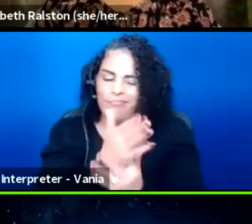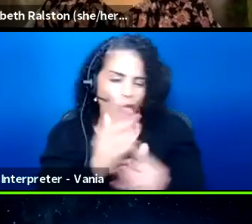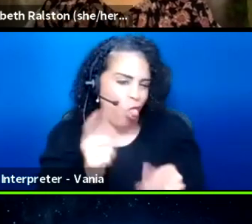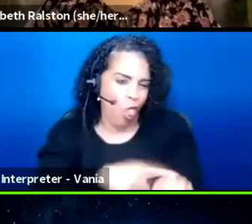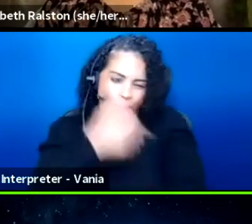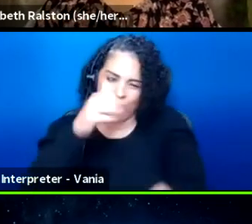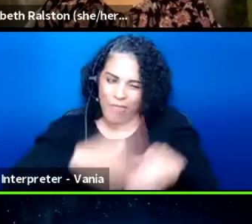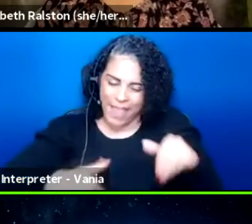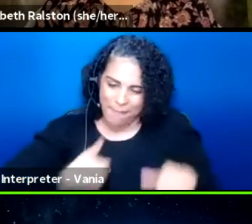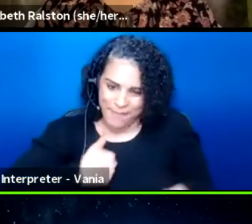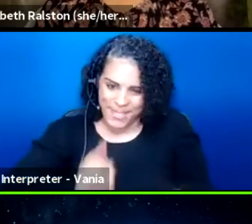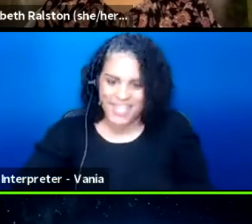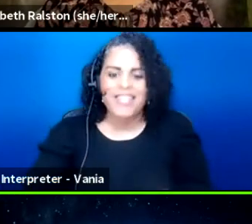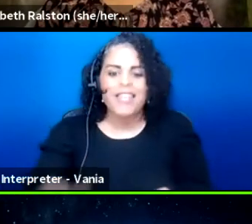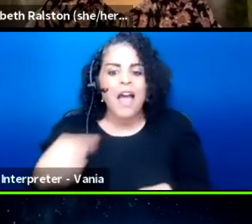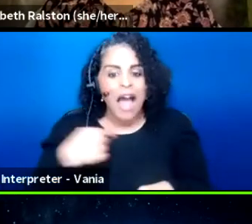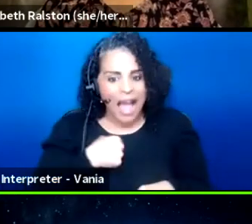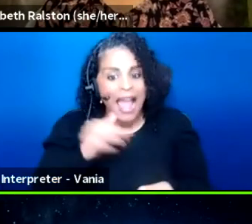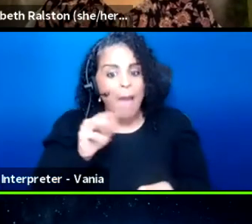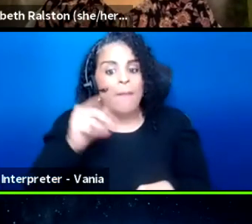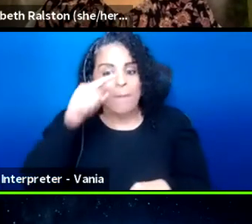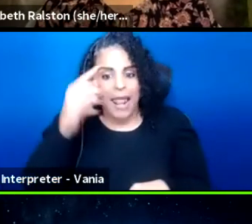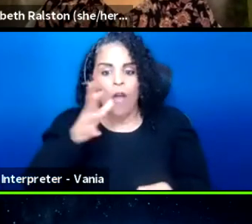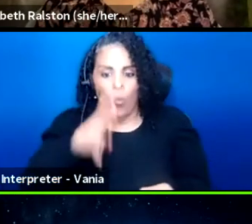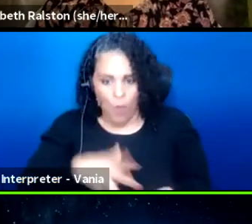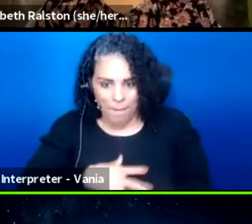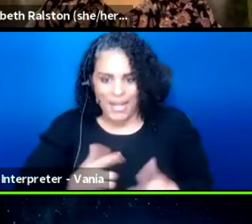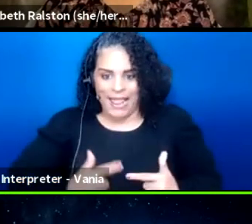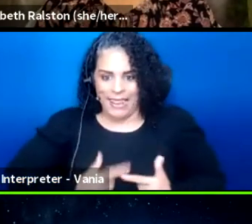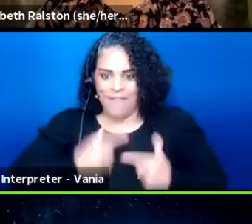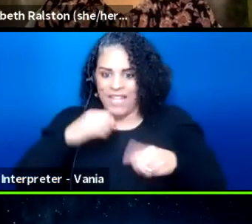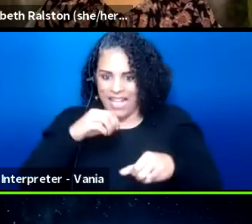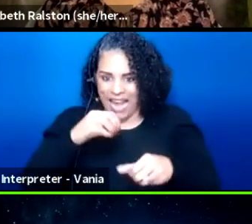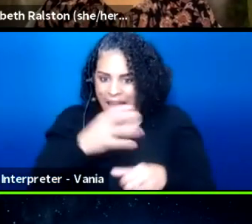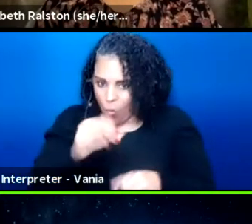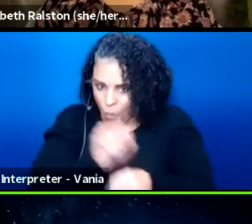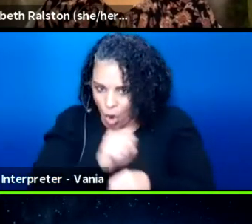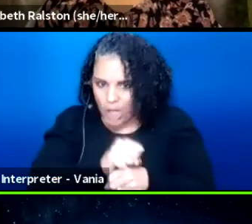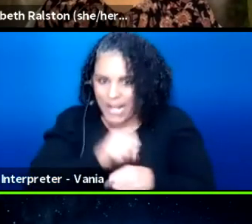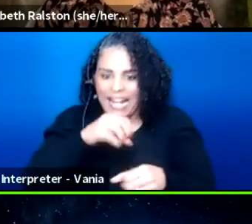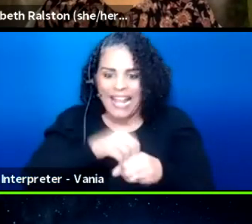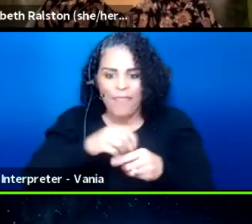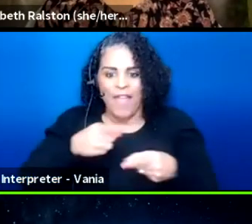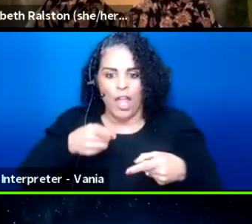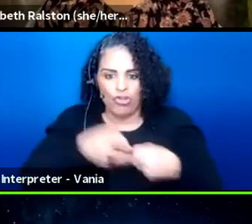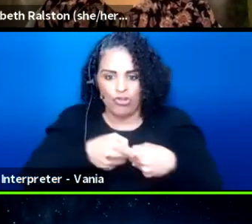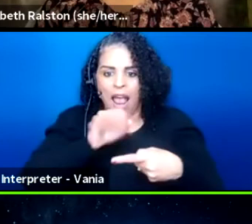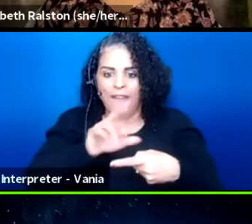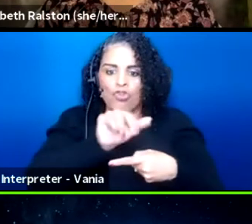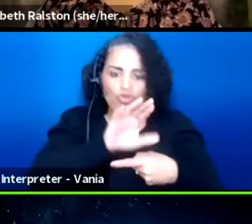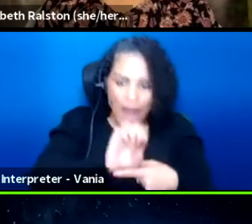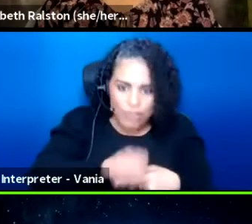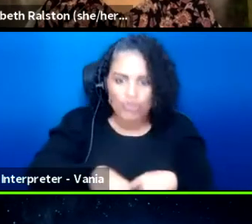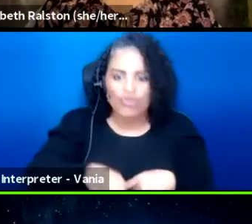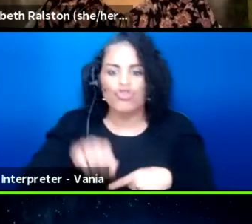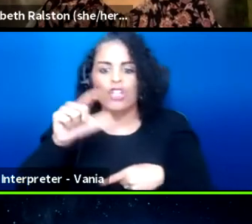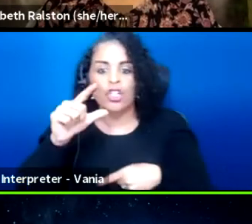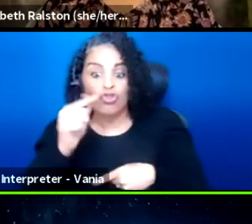I am a black woman living and working at the intersections of race, gender and disability.